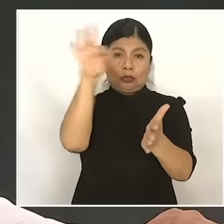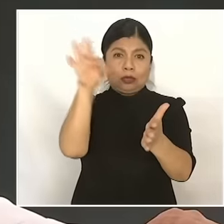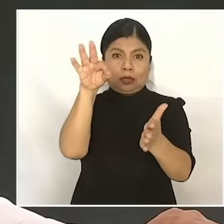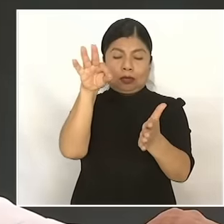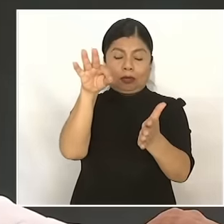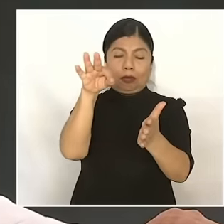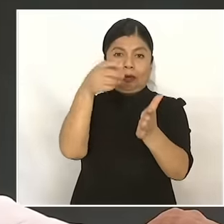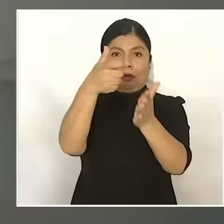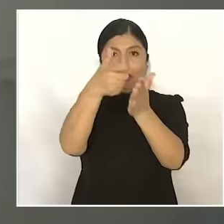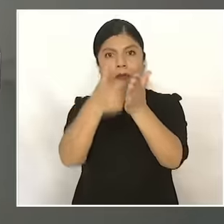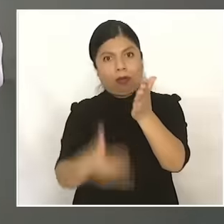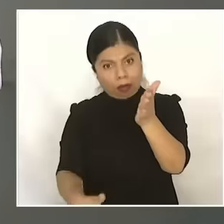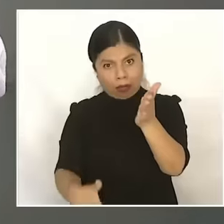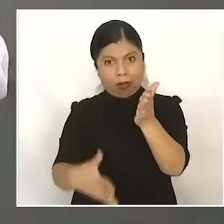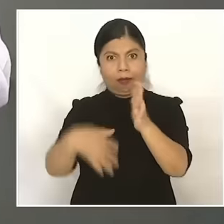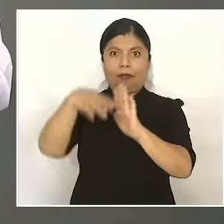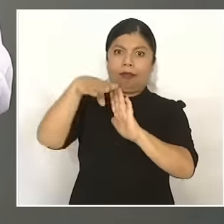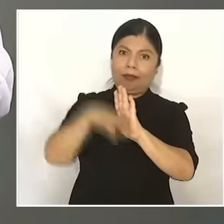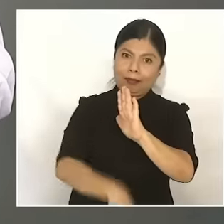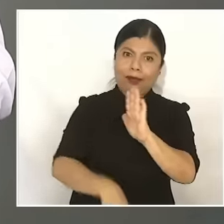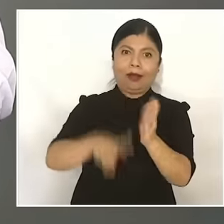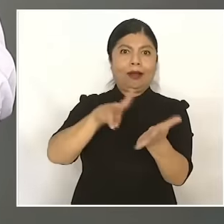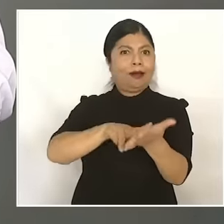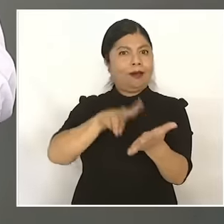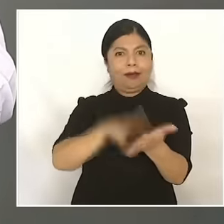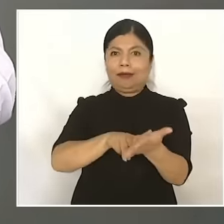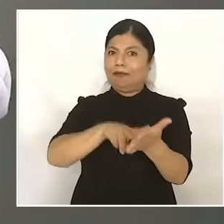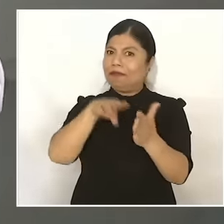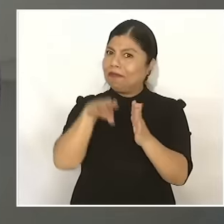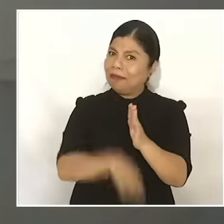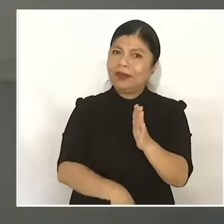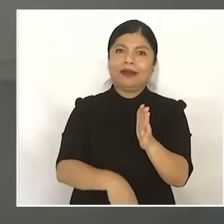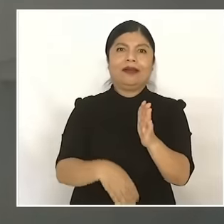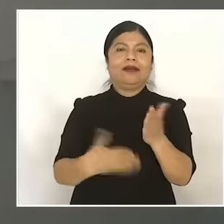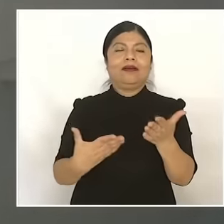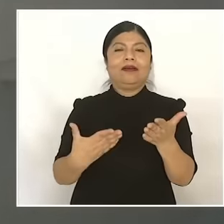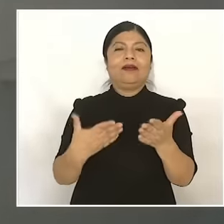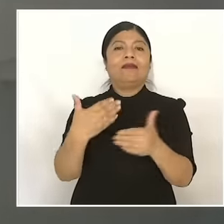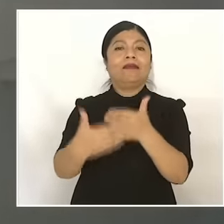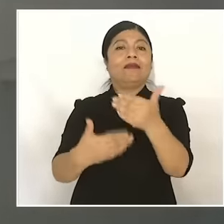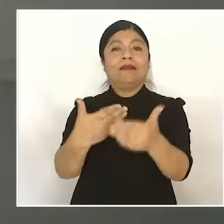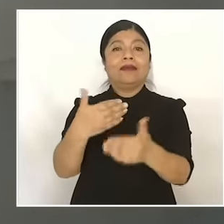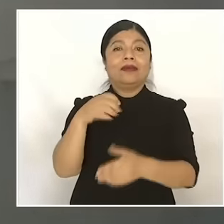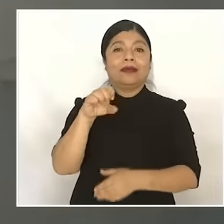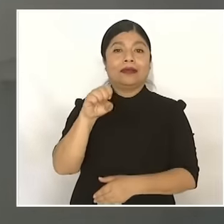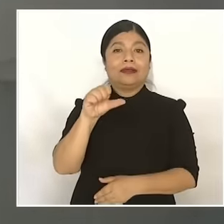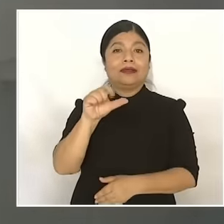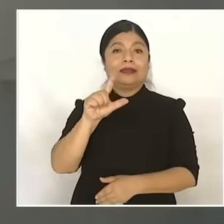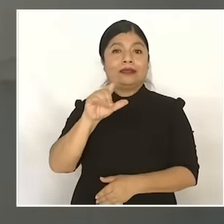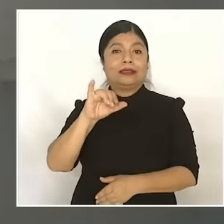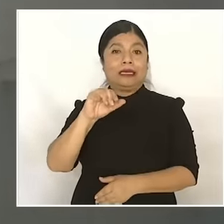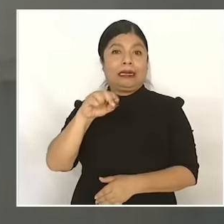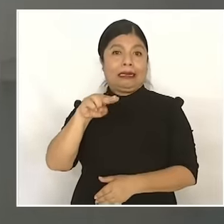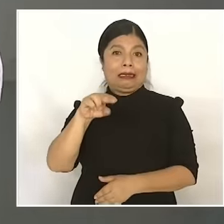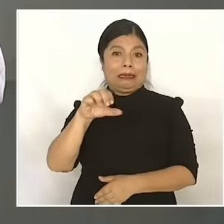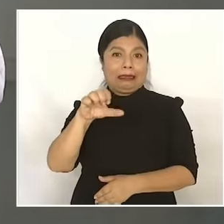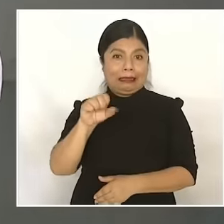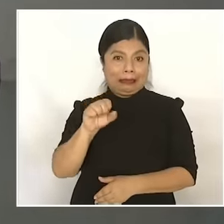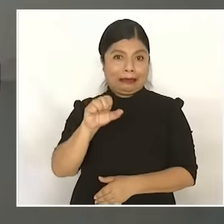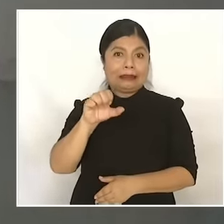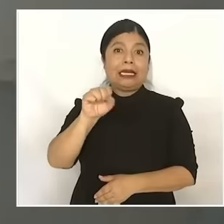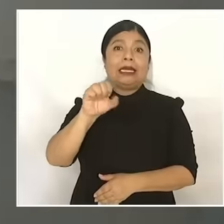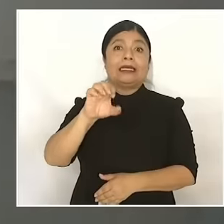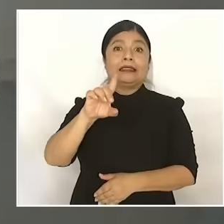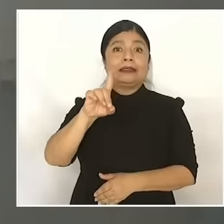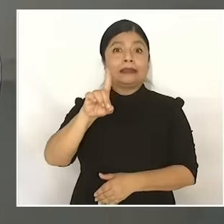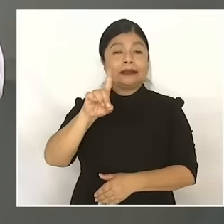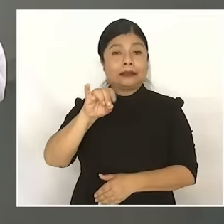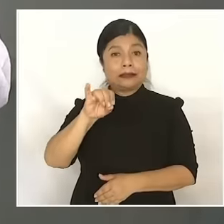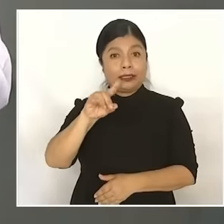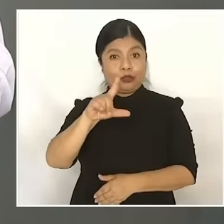peso then Salinas the peso was devalued then Cedillo the peso was devalued Fox the